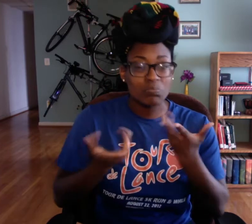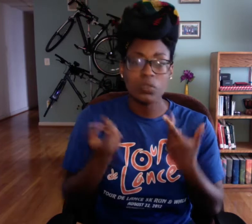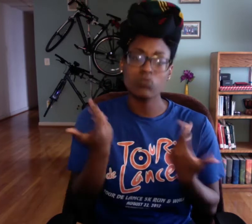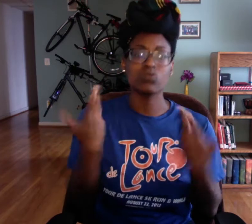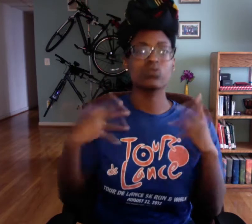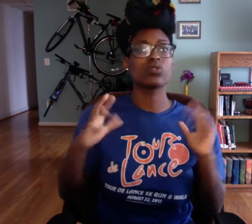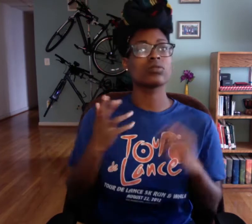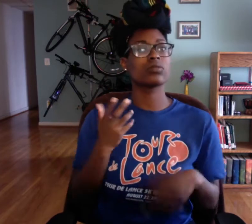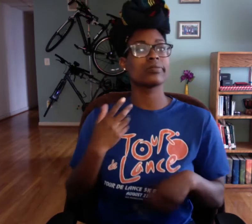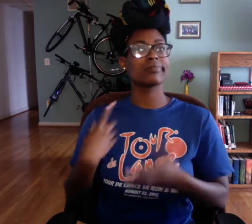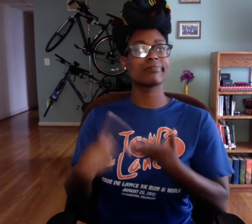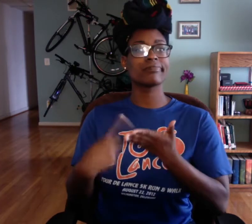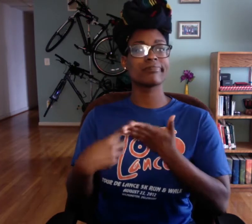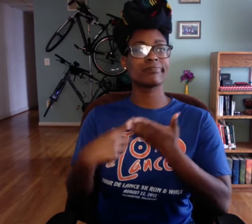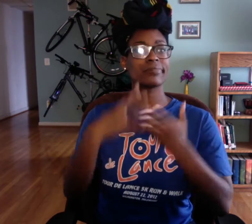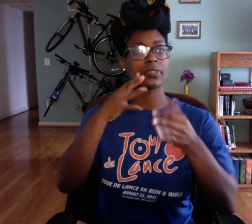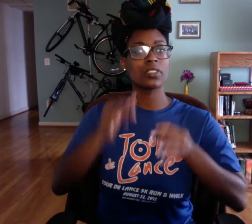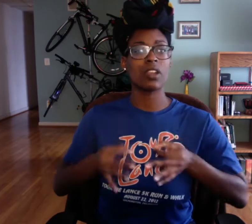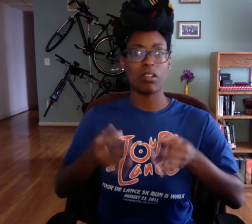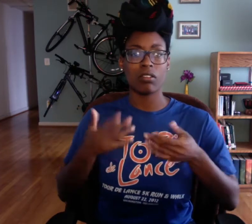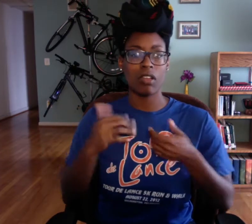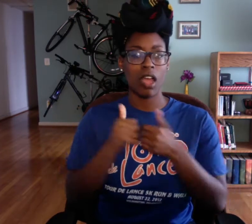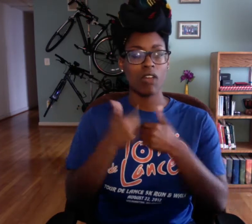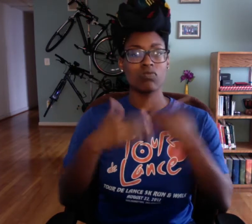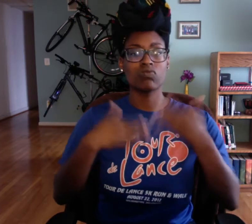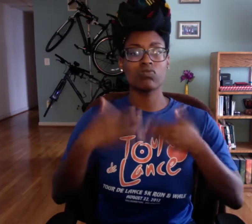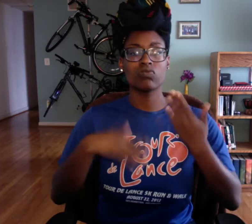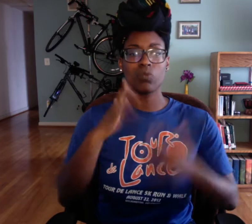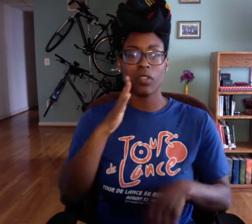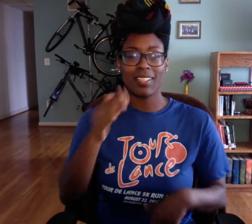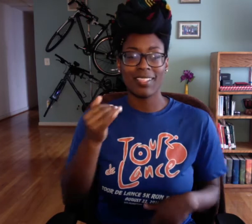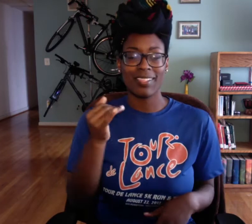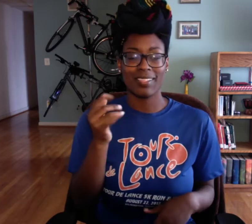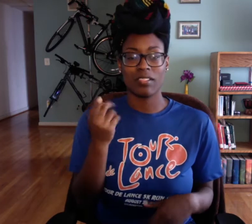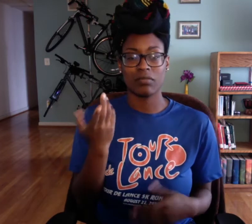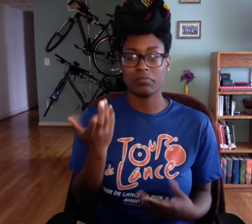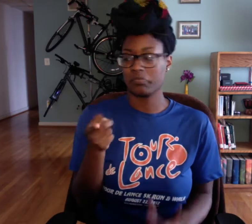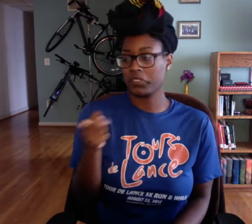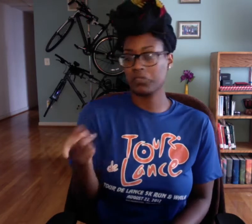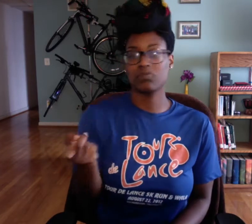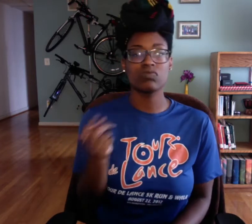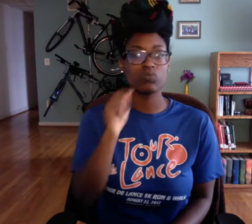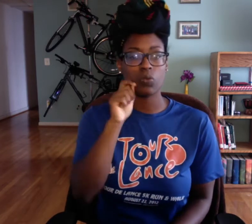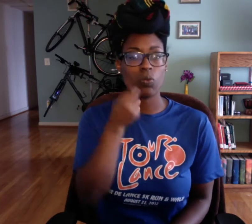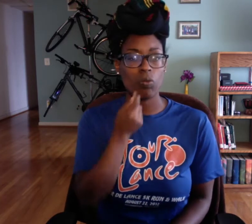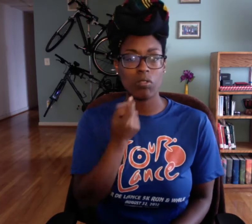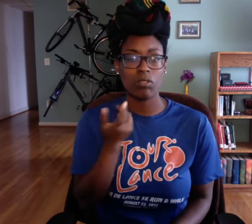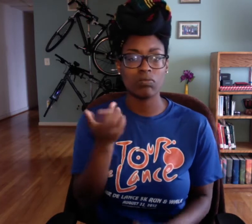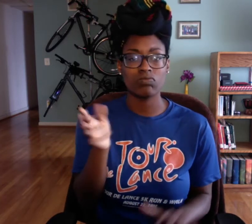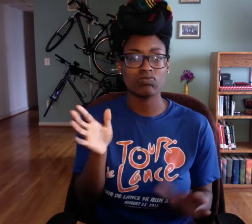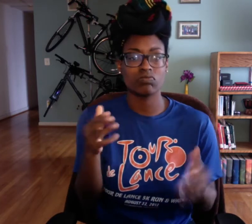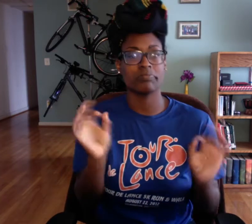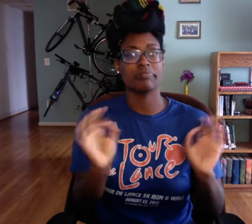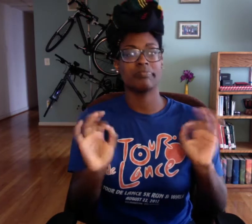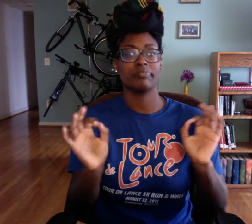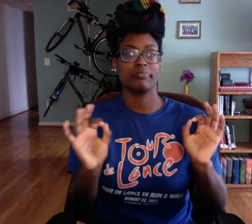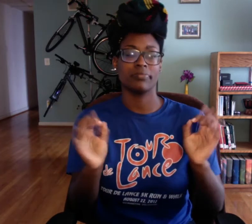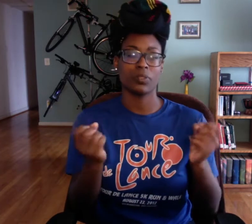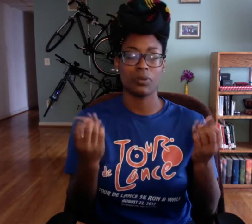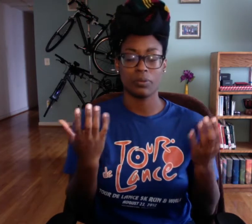Tuesdays but we had a discussion we decided how things were gonna work with my work and with school work and the workload and all that.